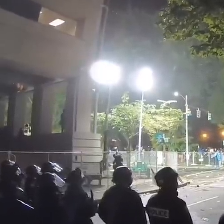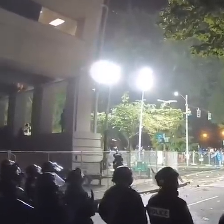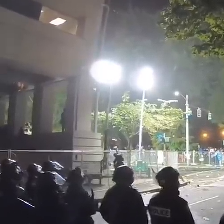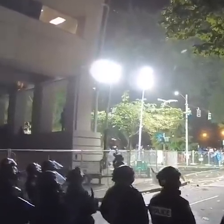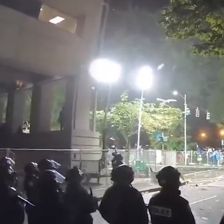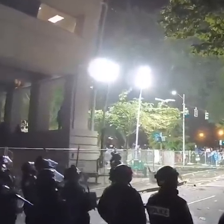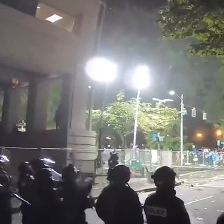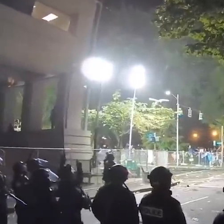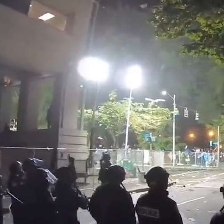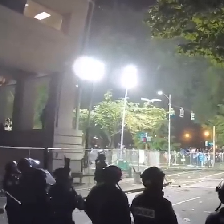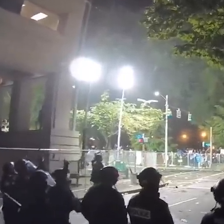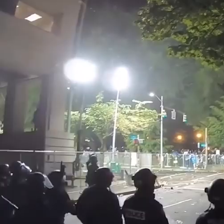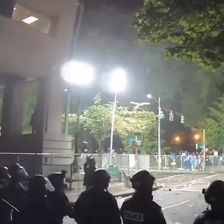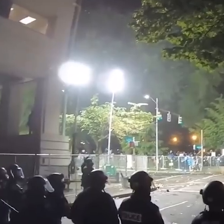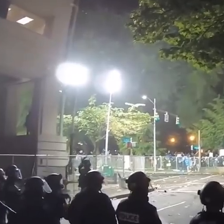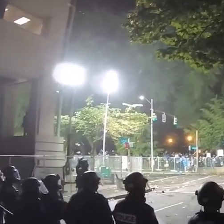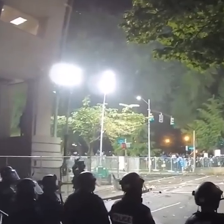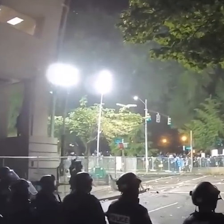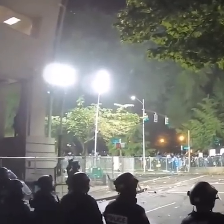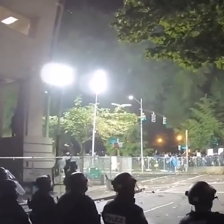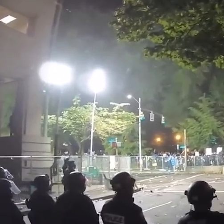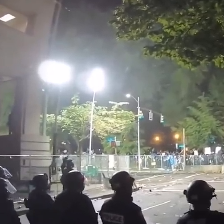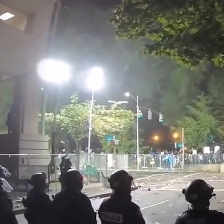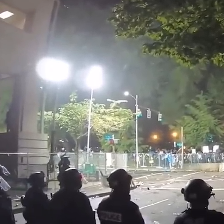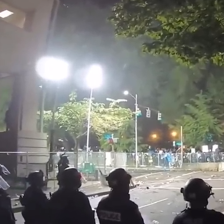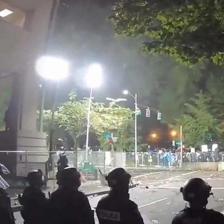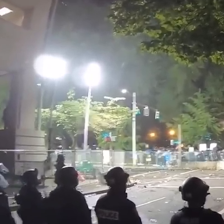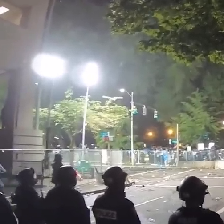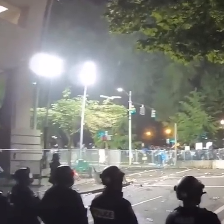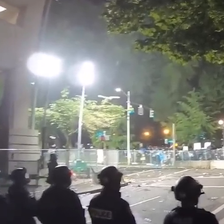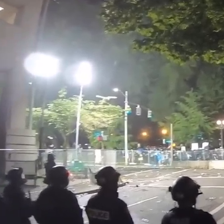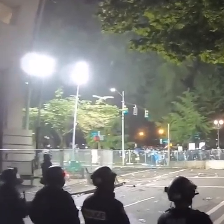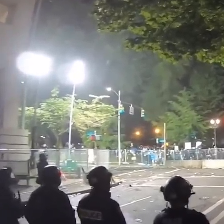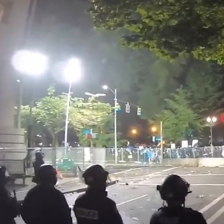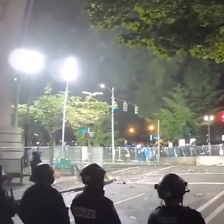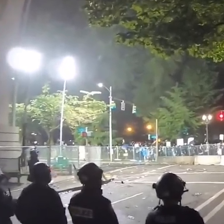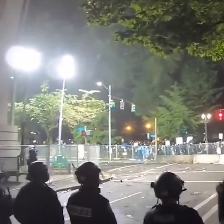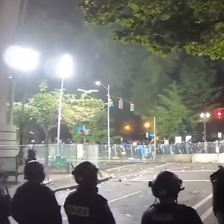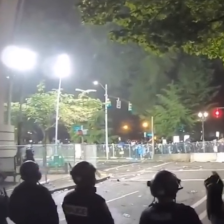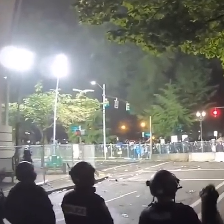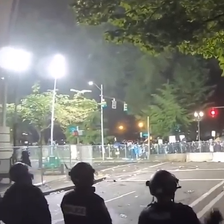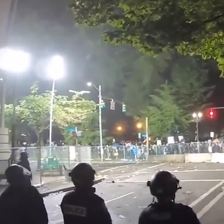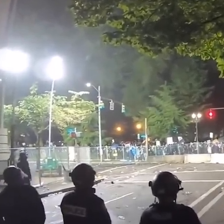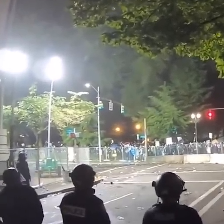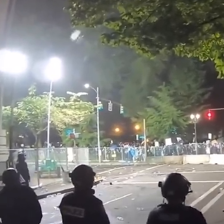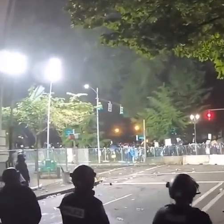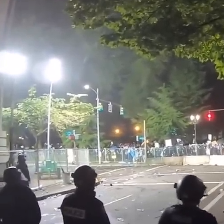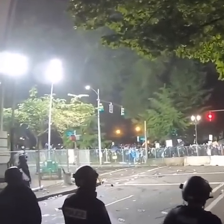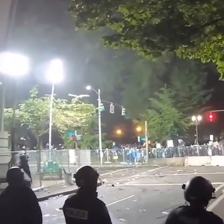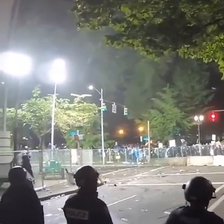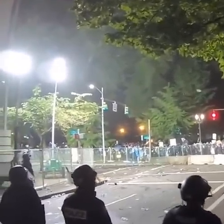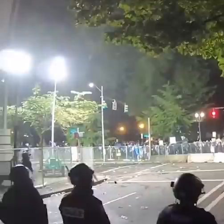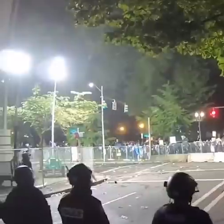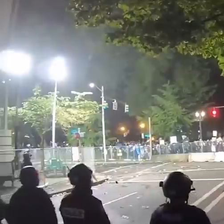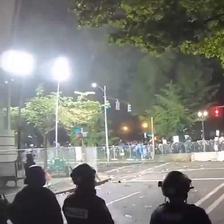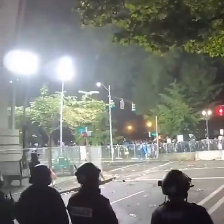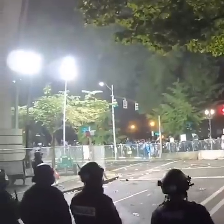launched from that distance with that kind of velocity you would expect to break and water go everywhere the reason for that is that a lot of these